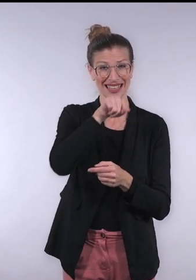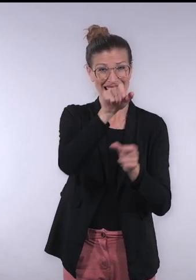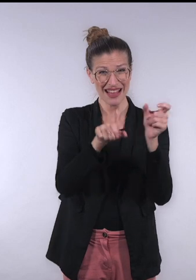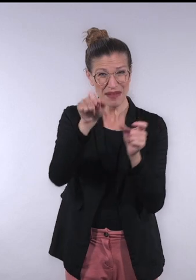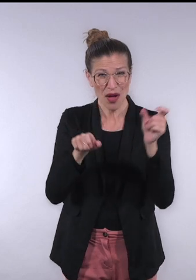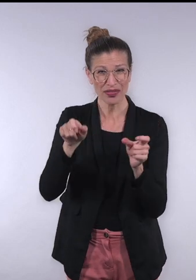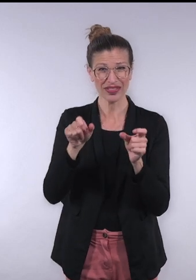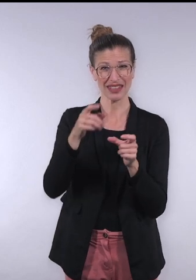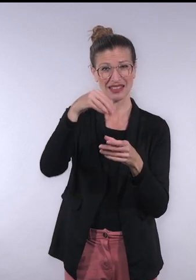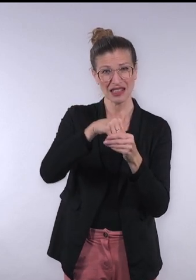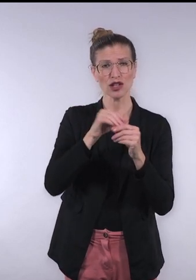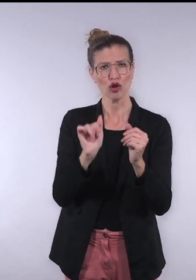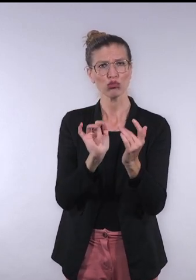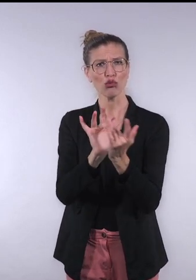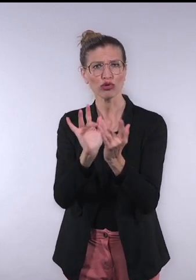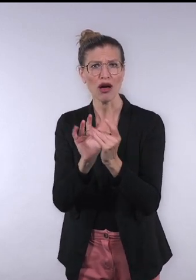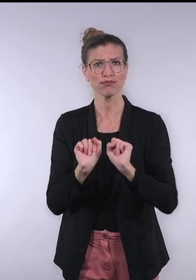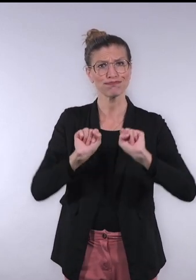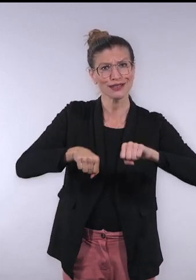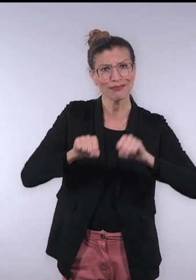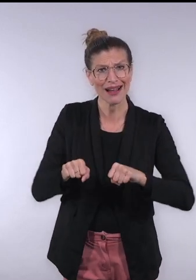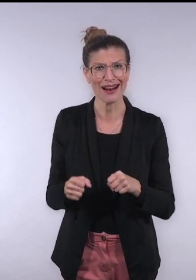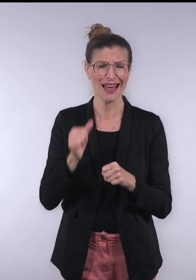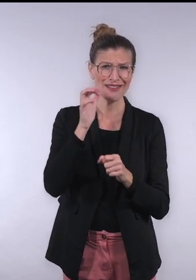so that everybody can consume their content.